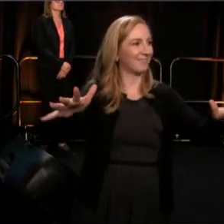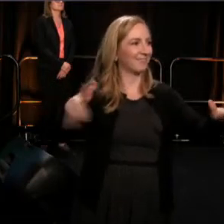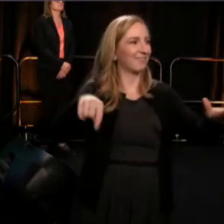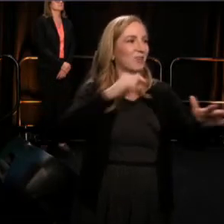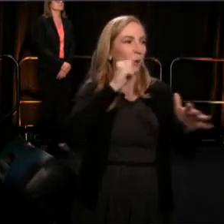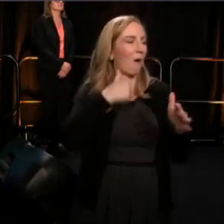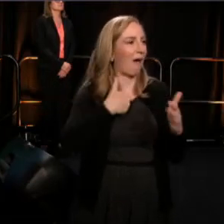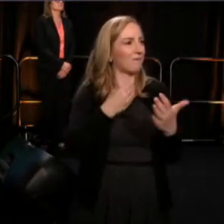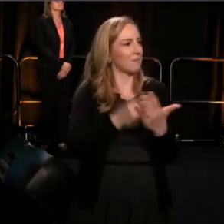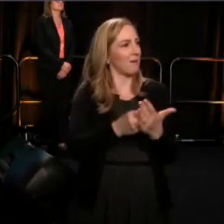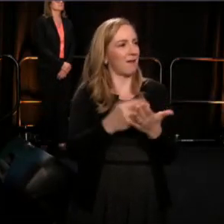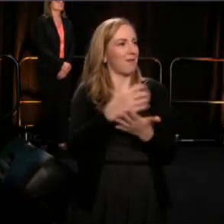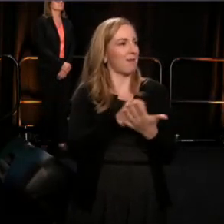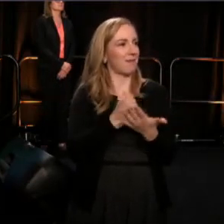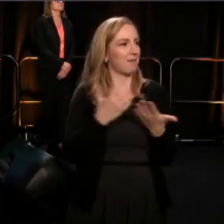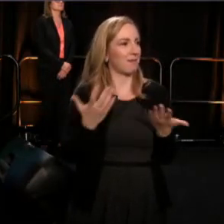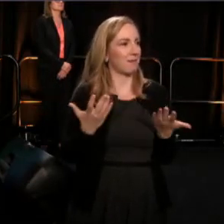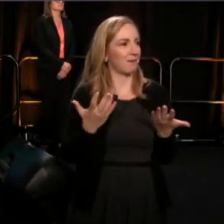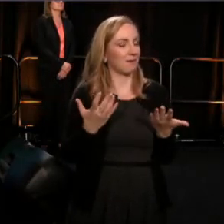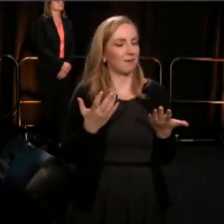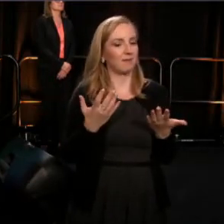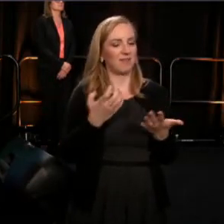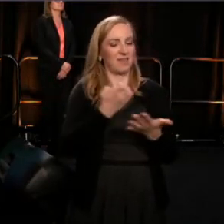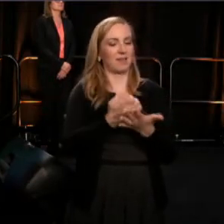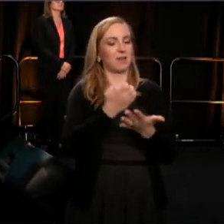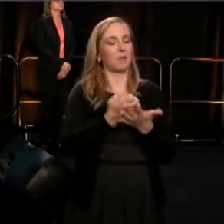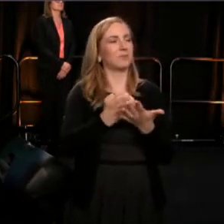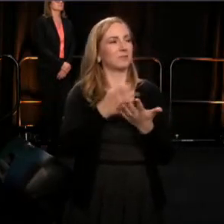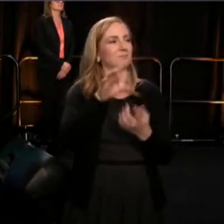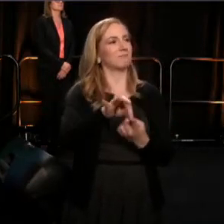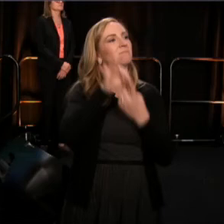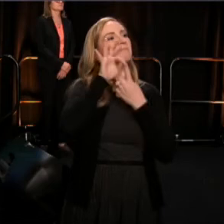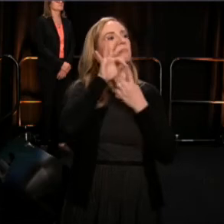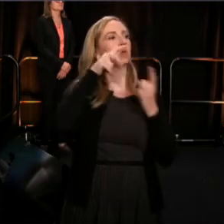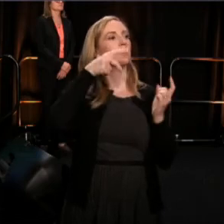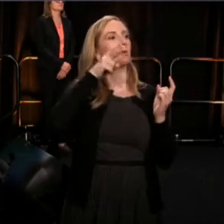The economics are reserved as a privilege to the overwhelming abundance